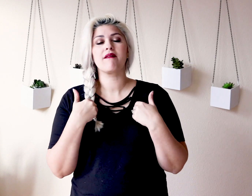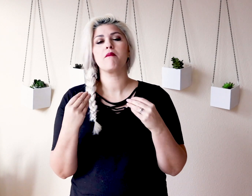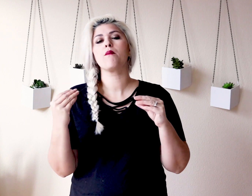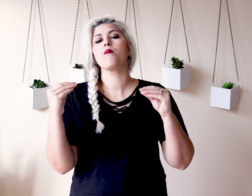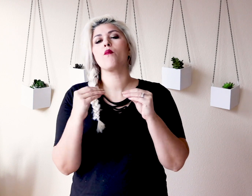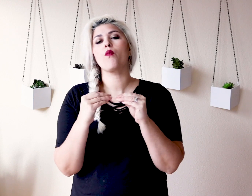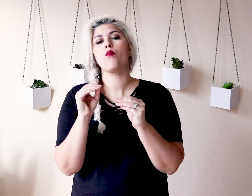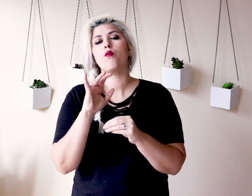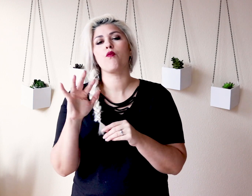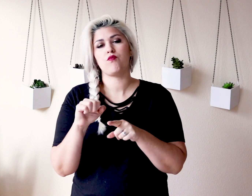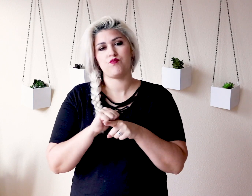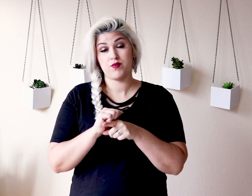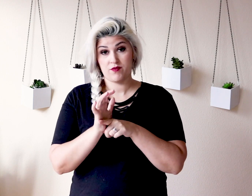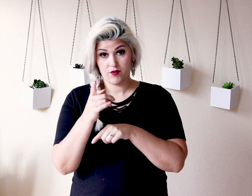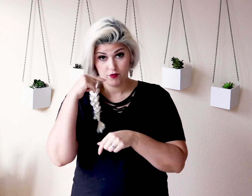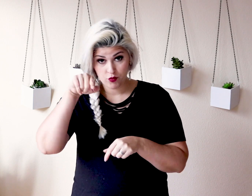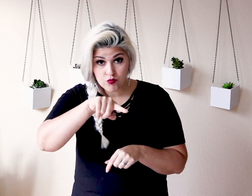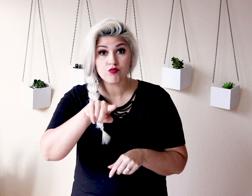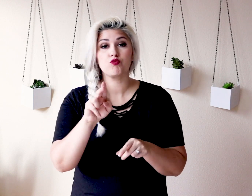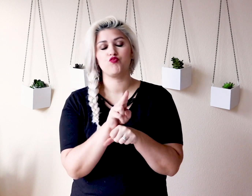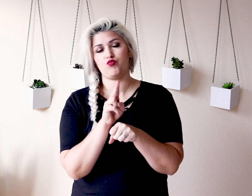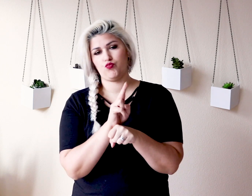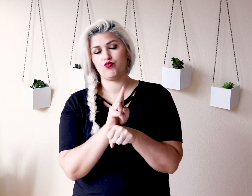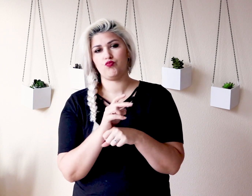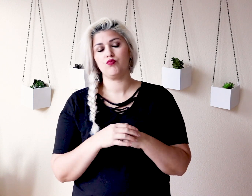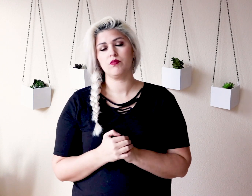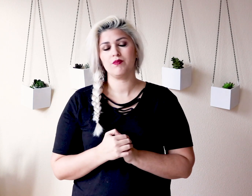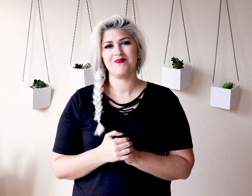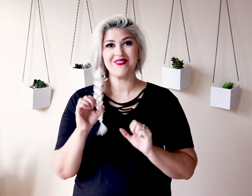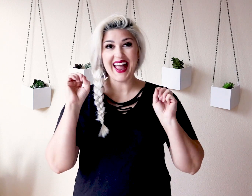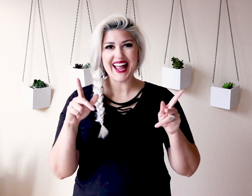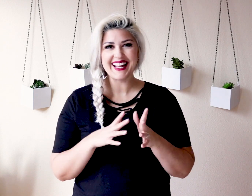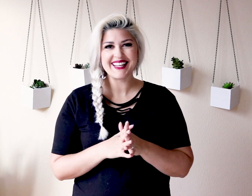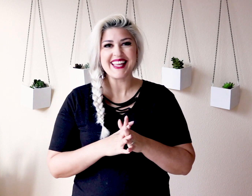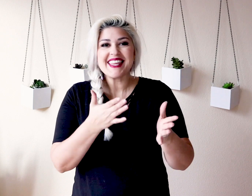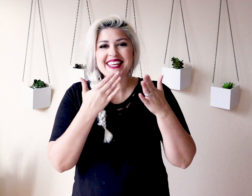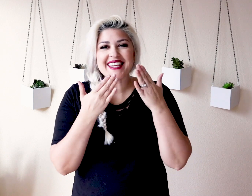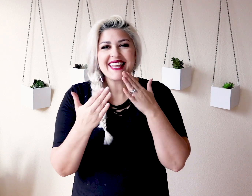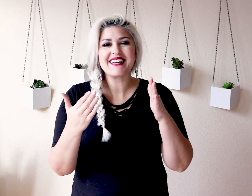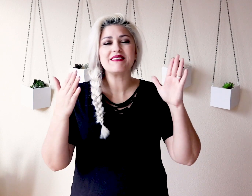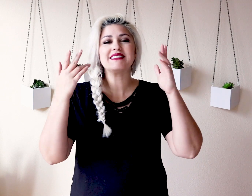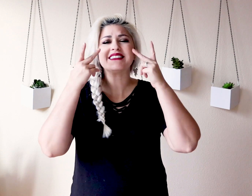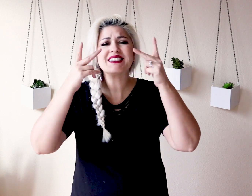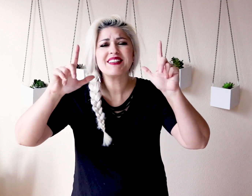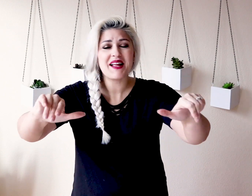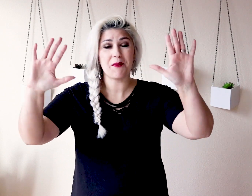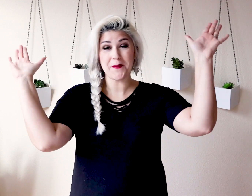remember, have Maur finger spelling practice videos for you to use. All right. Thank you so much. I'll see you later.